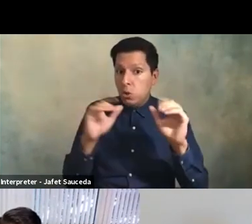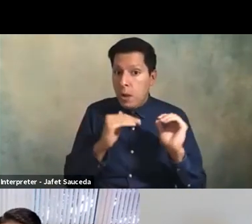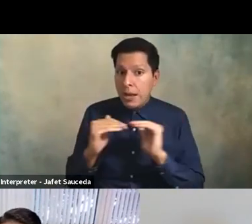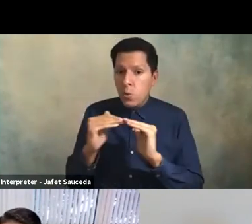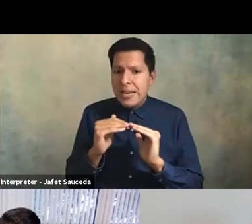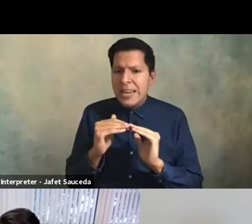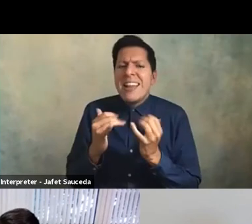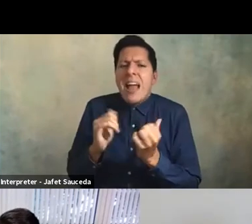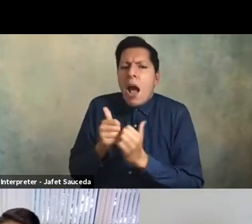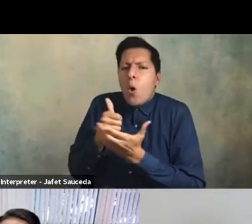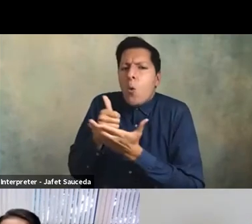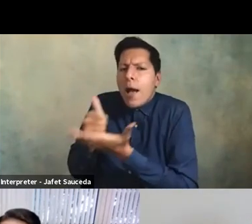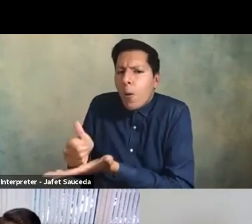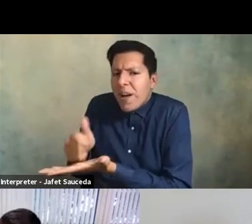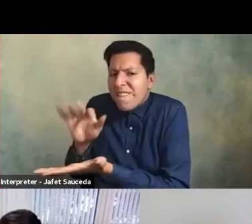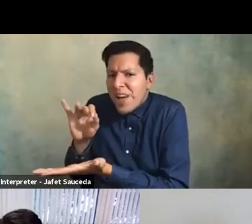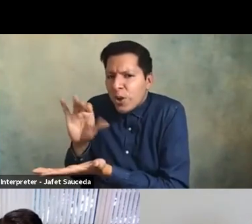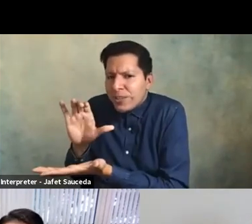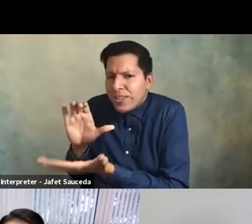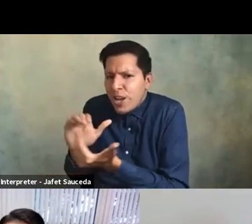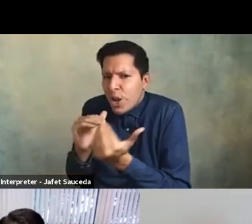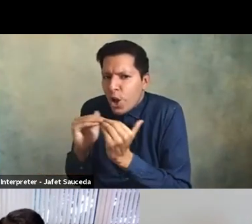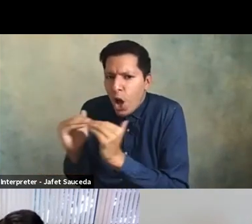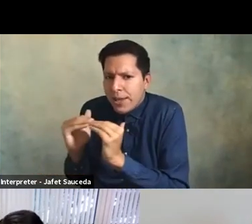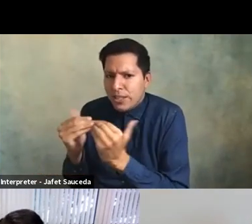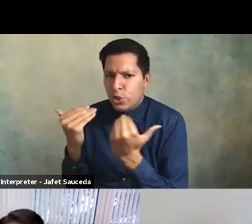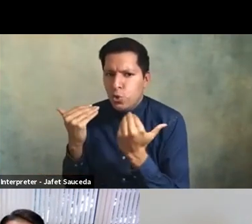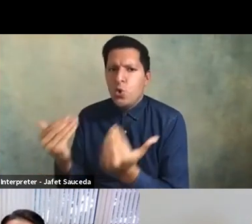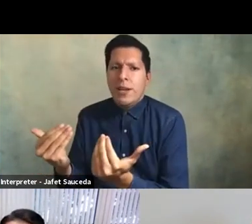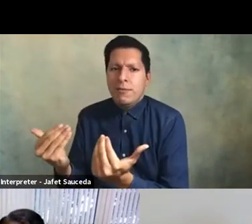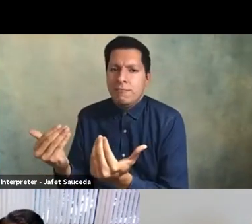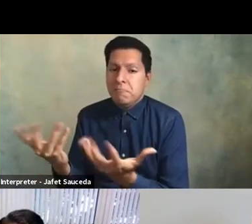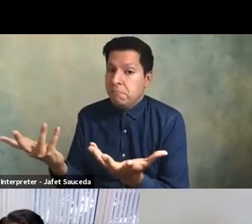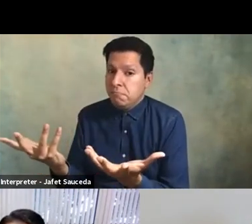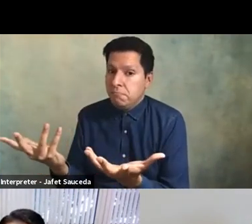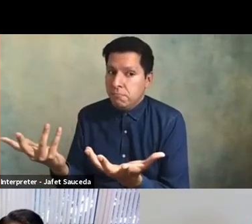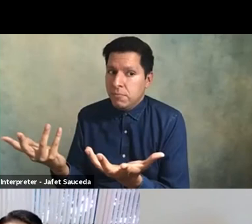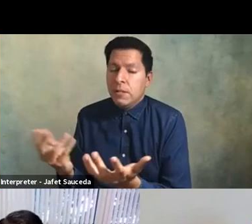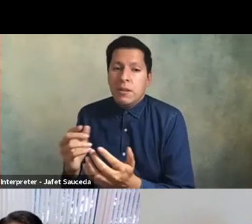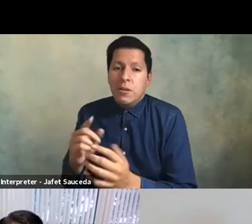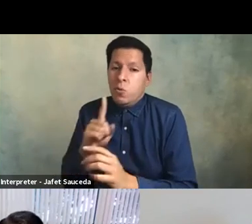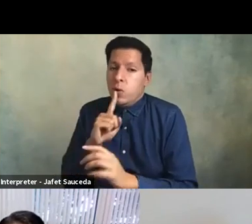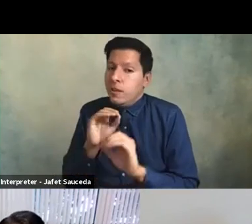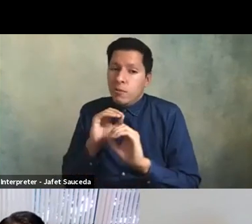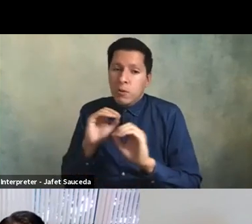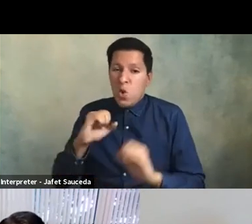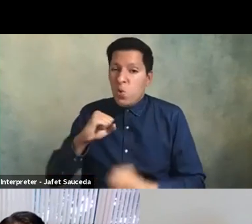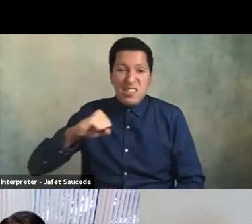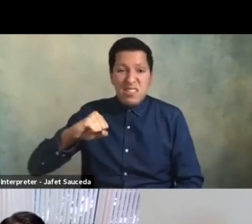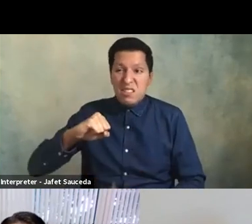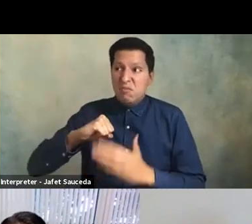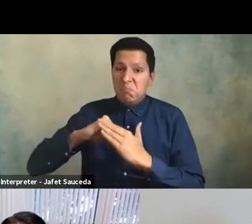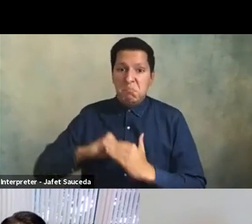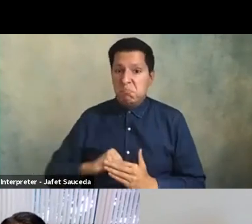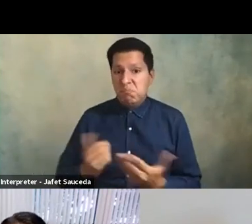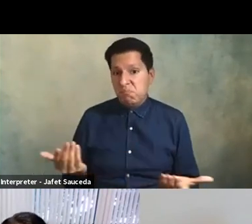our faculty colleagues do it there's virtually no resistance i mean we're talking faculty members